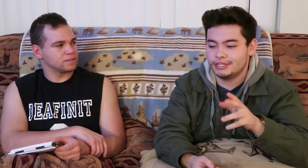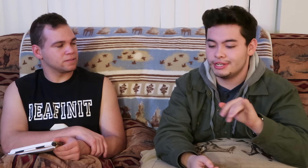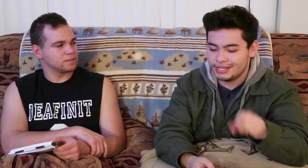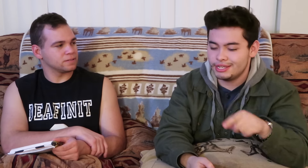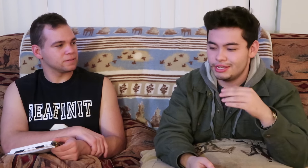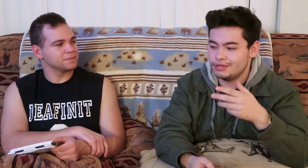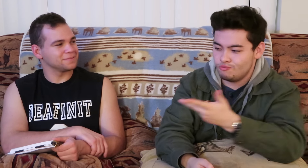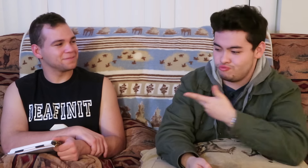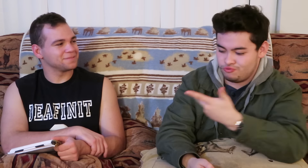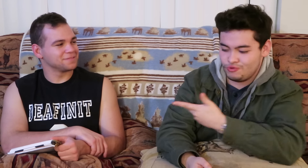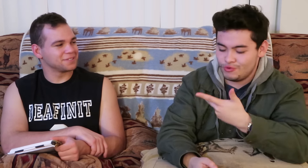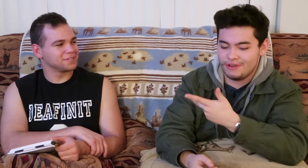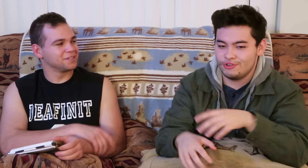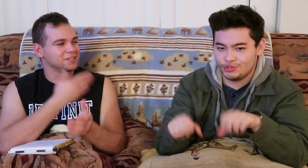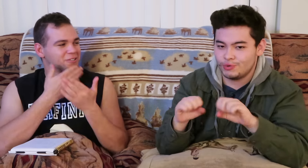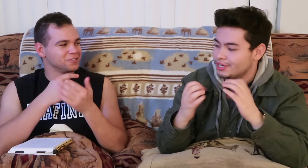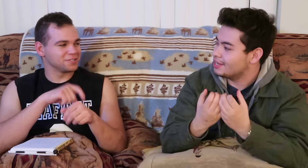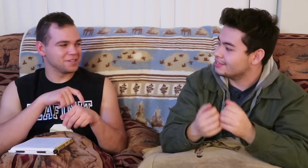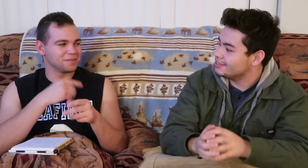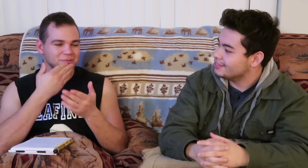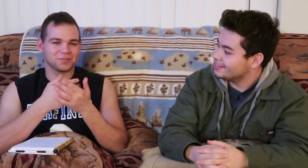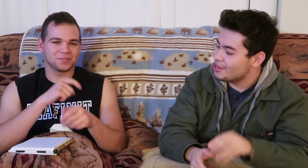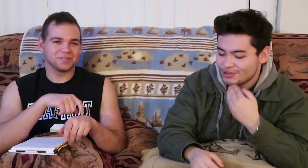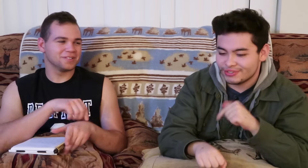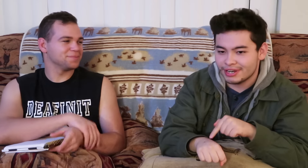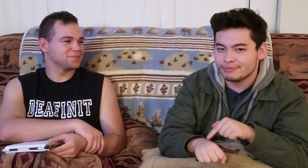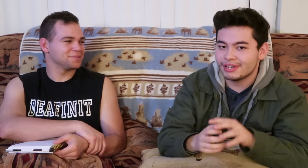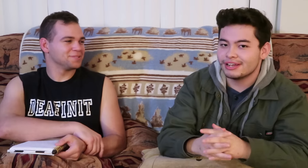The three of us took ASL classes together. good times! good times.